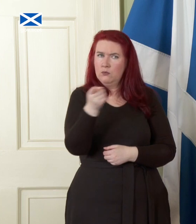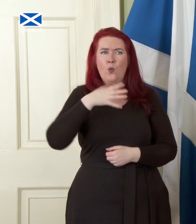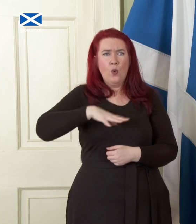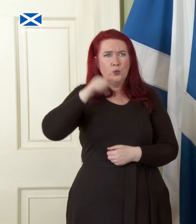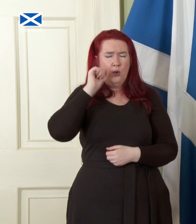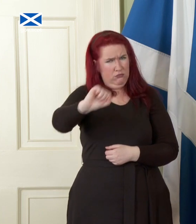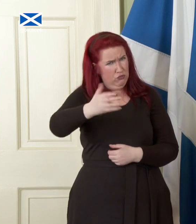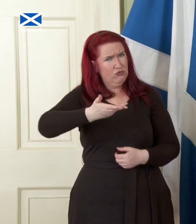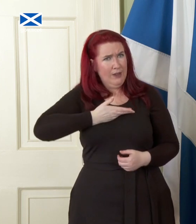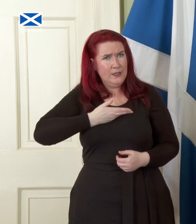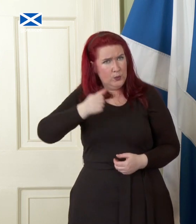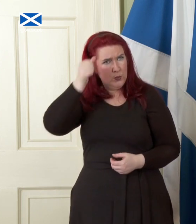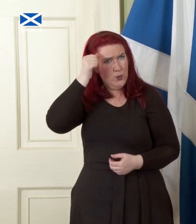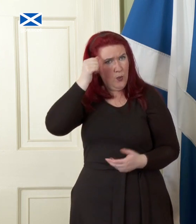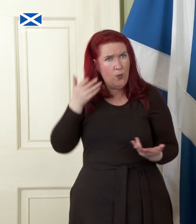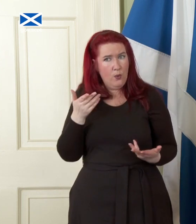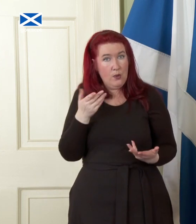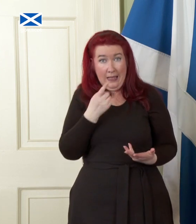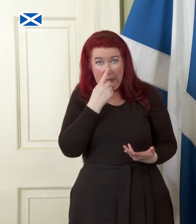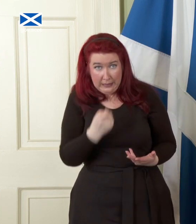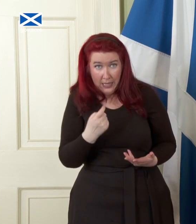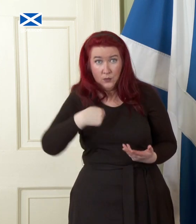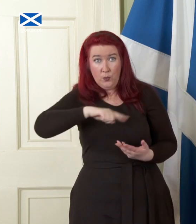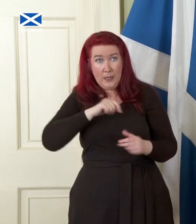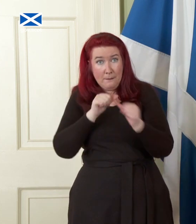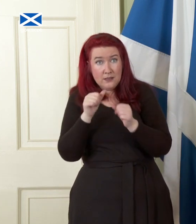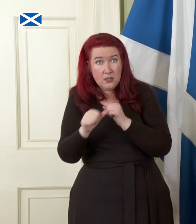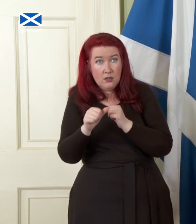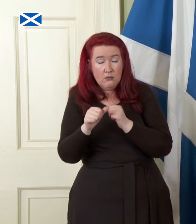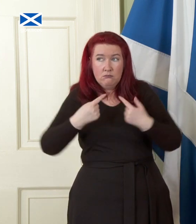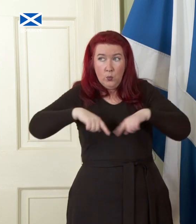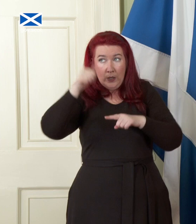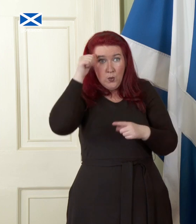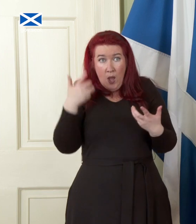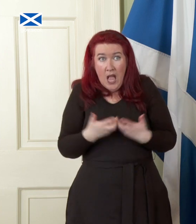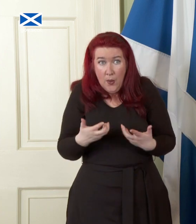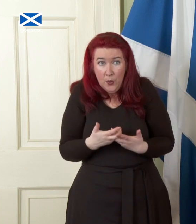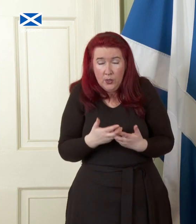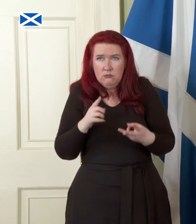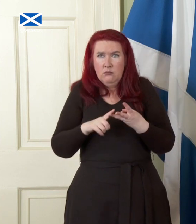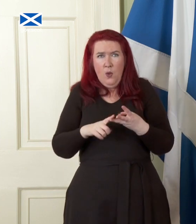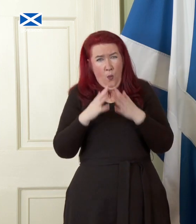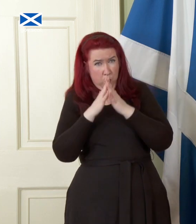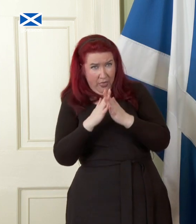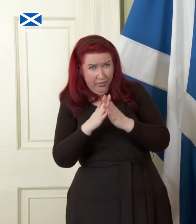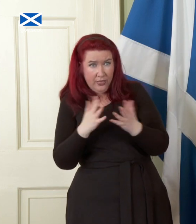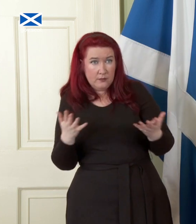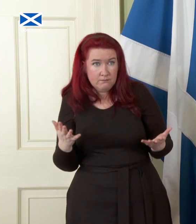a right to know this: Can we do better? Do we know how to do it, and will it be worth it? I believe,